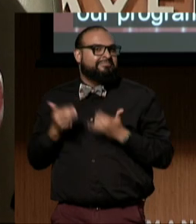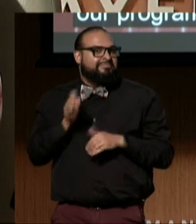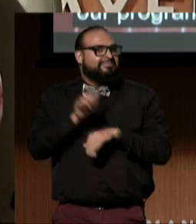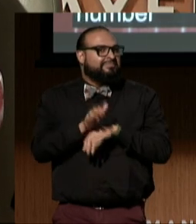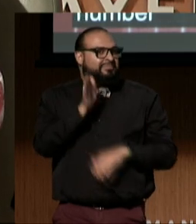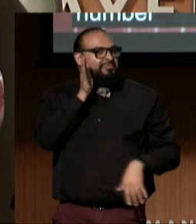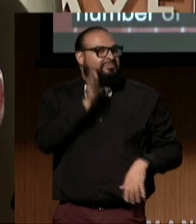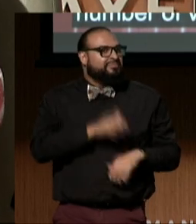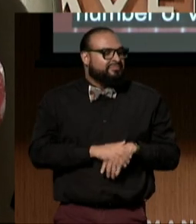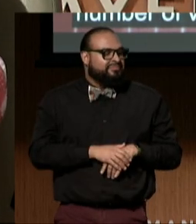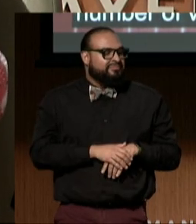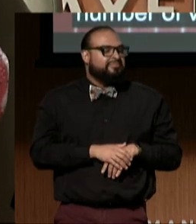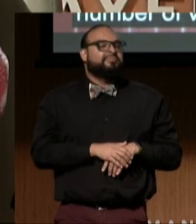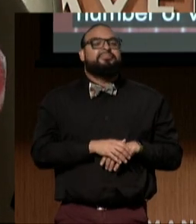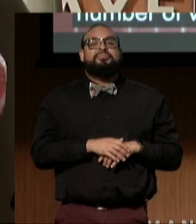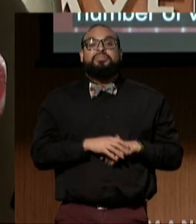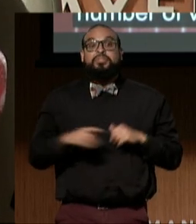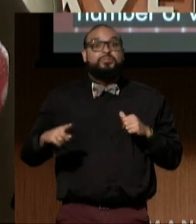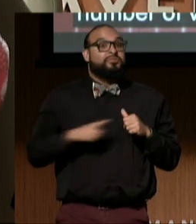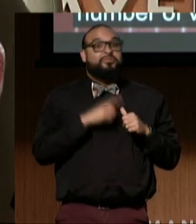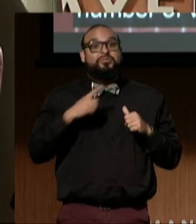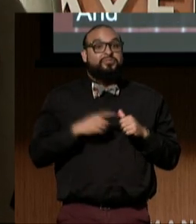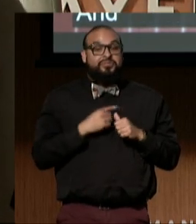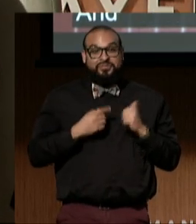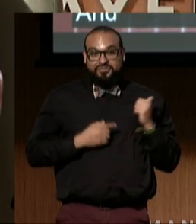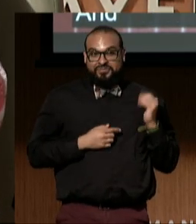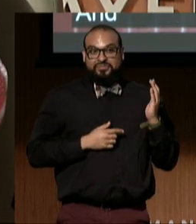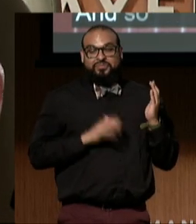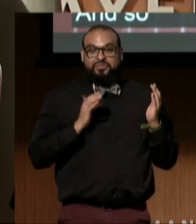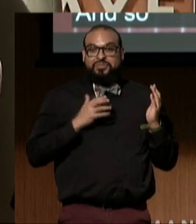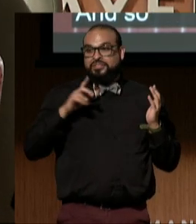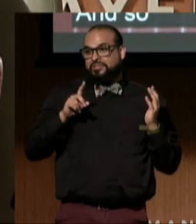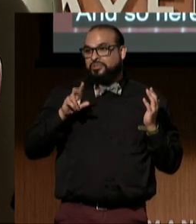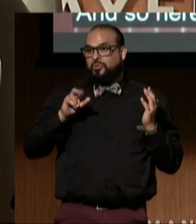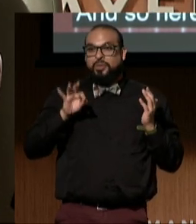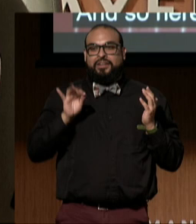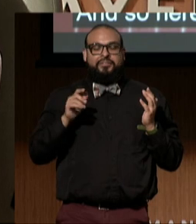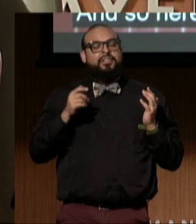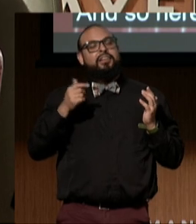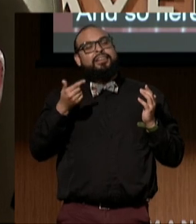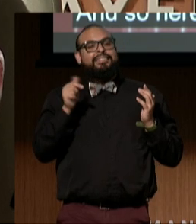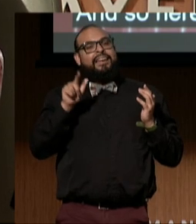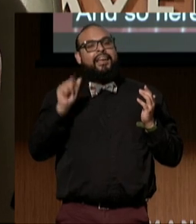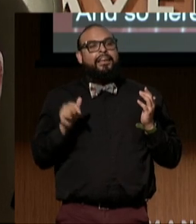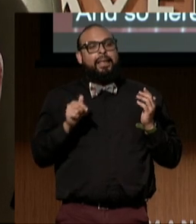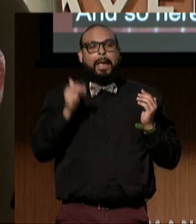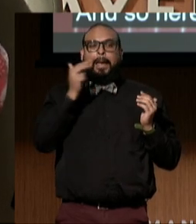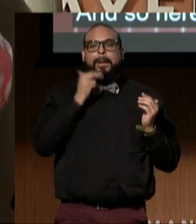and so, here's the first in our DREDF gala, mini-documentary film festival